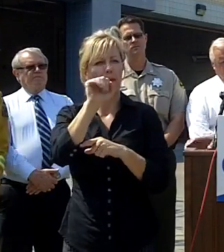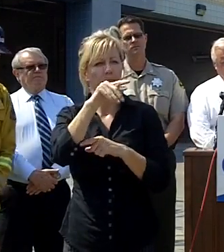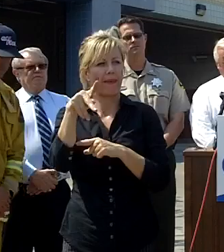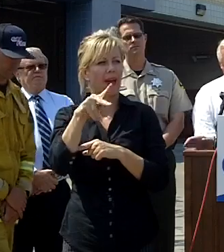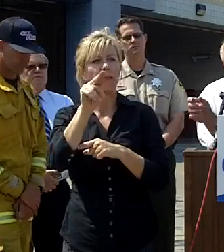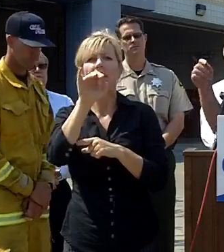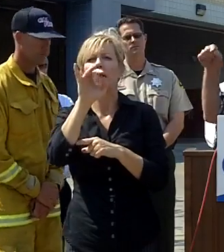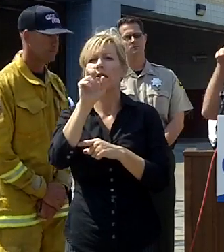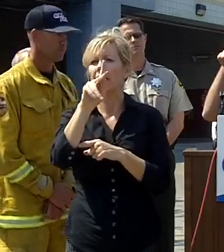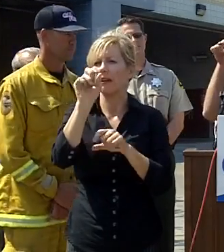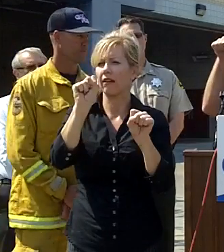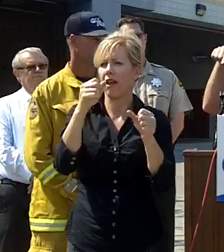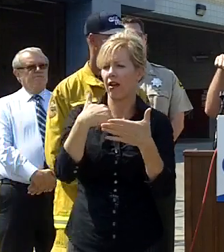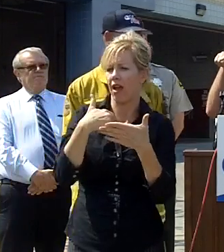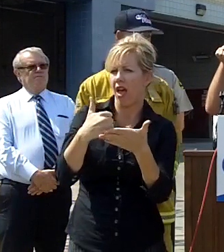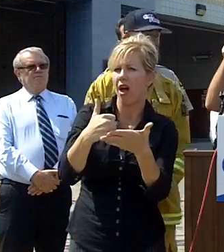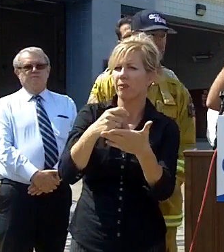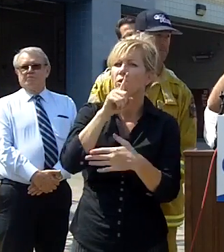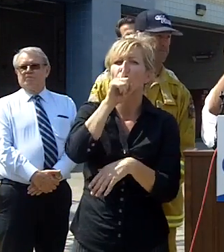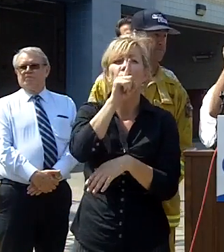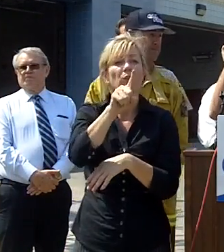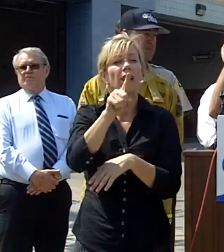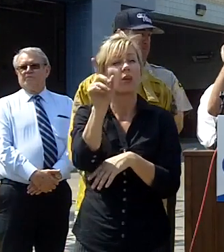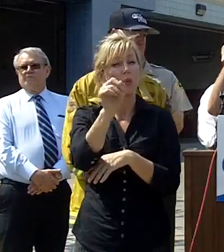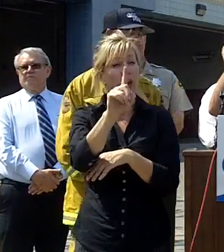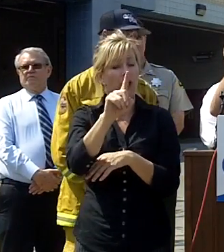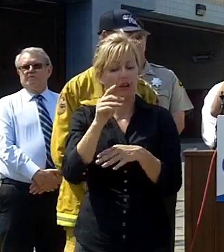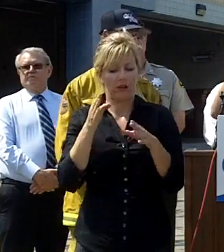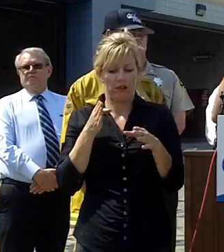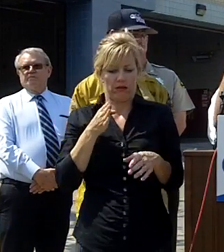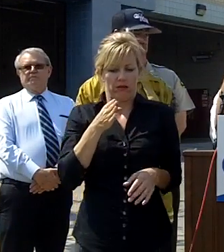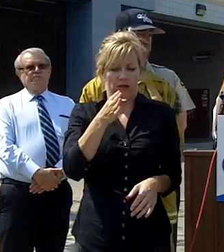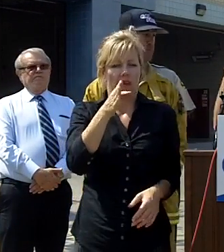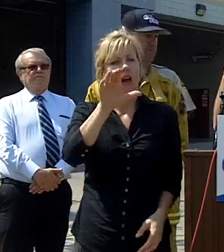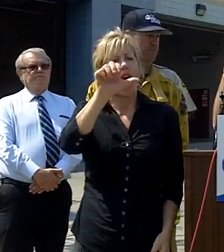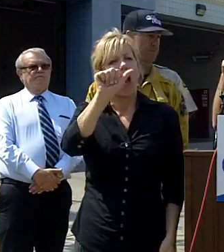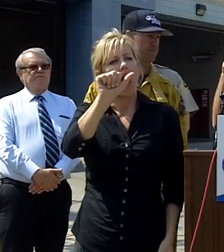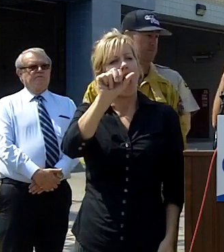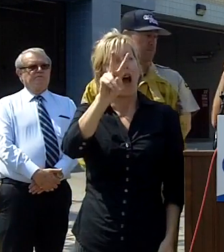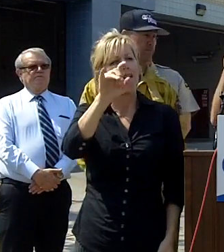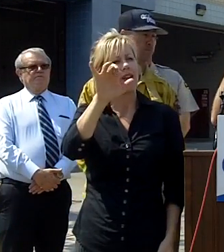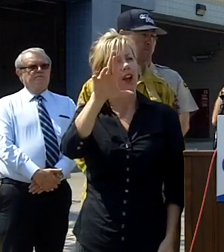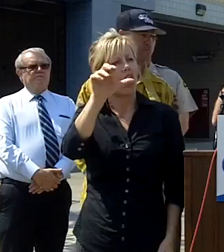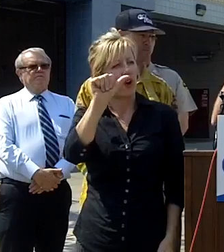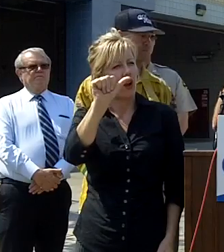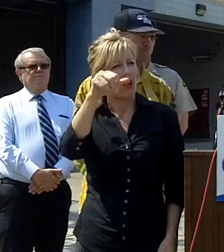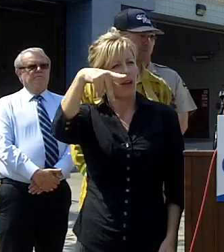help out too but it's really the aviara Parkway area and black rail